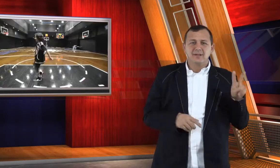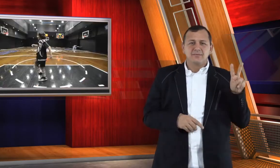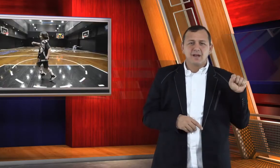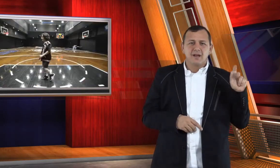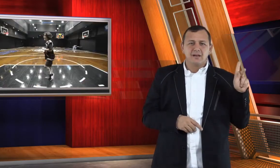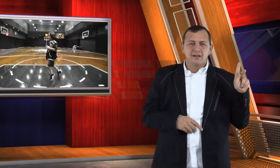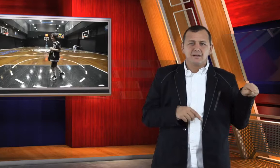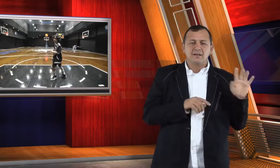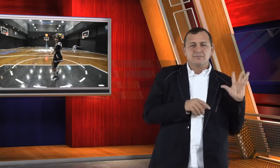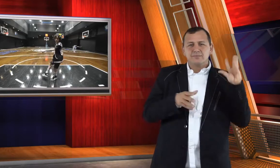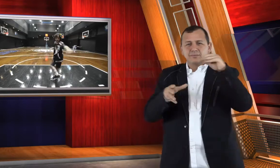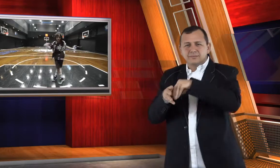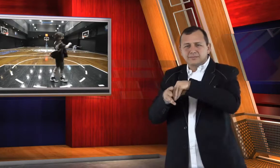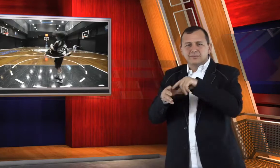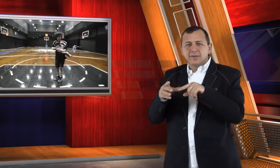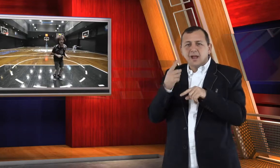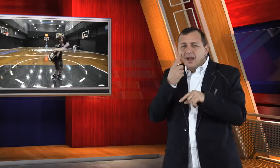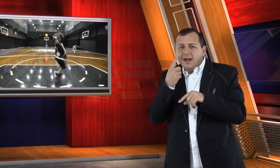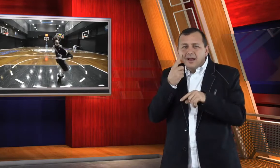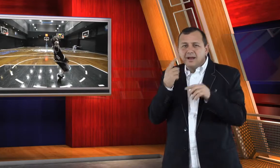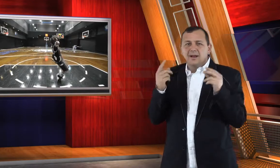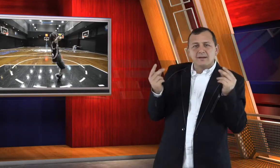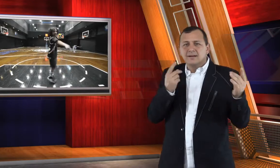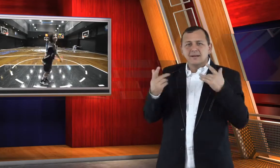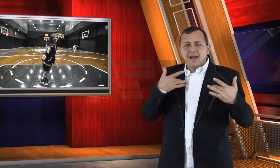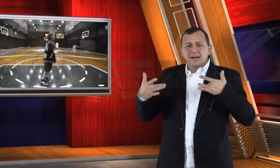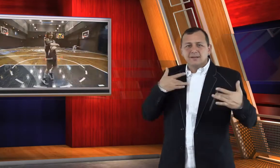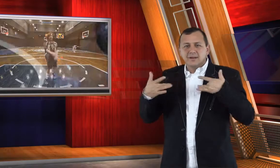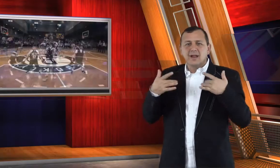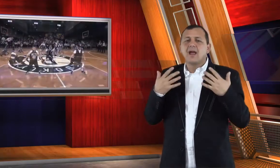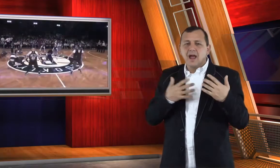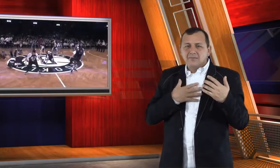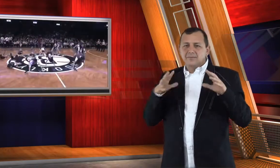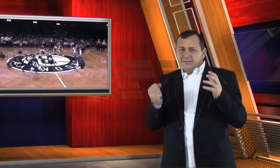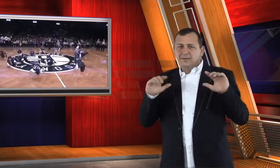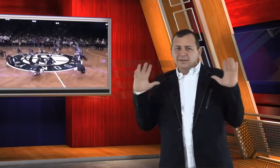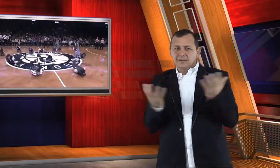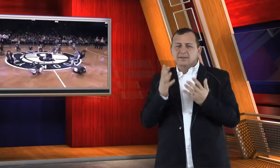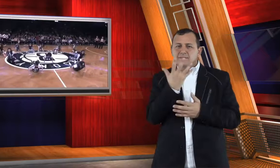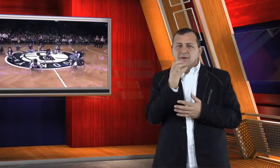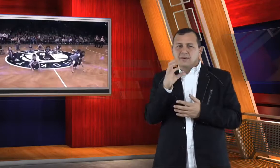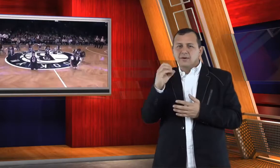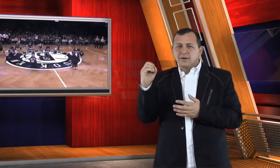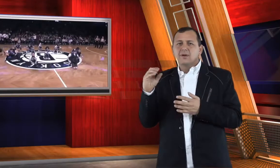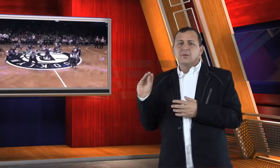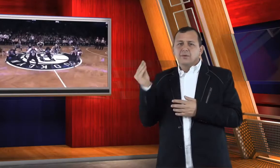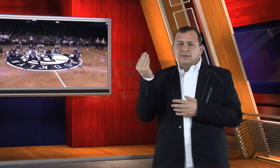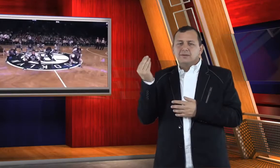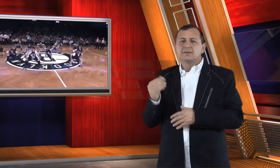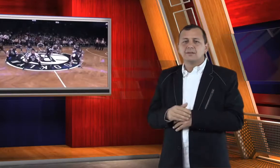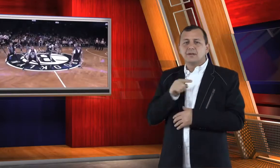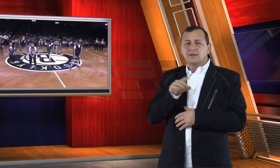Vako auditioned alongside 500 other kids, and was selected to be one of only 17 young dancers